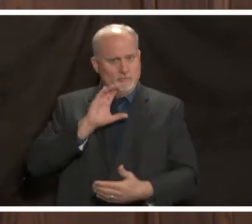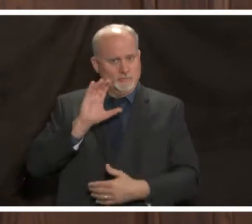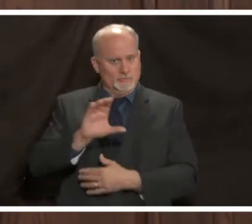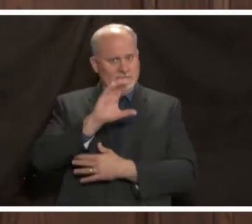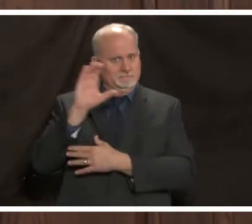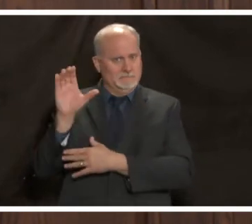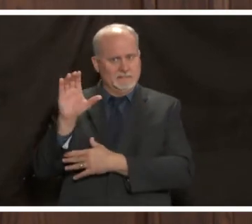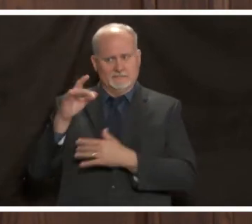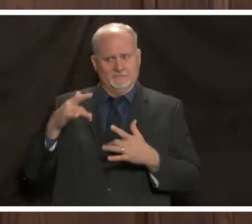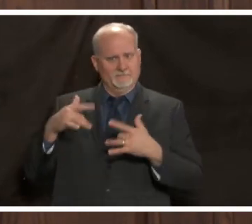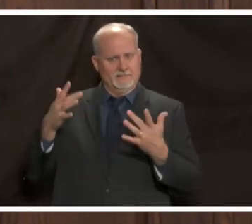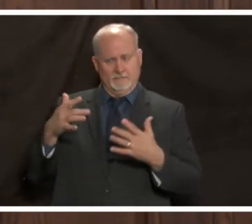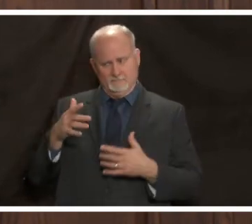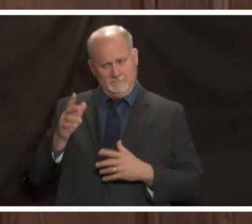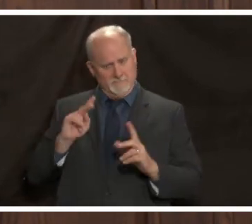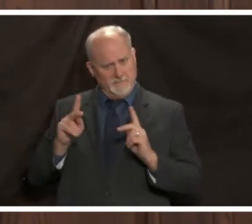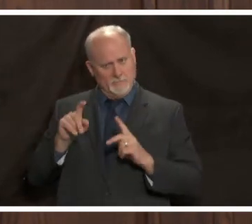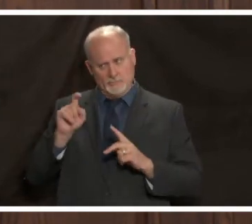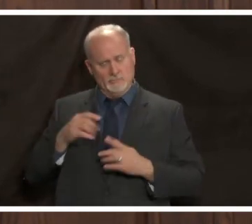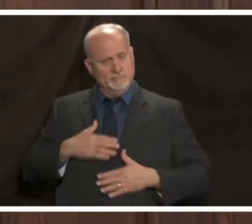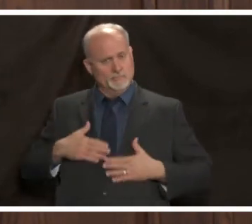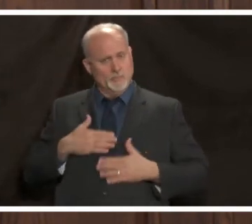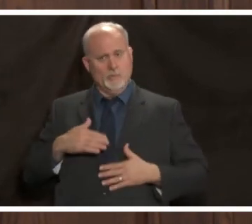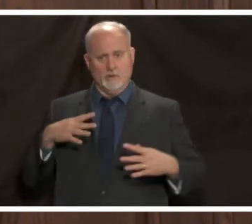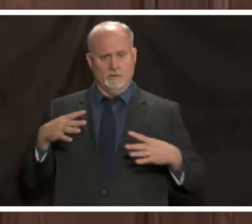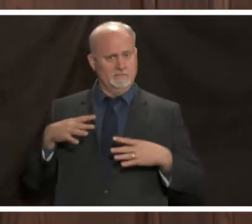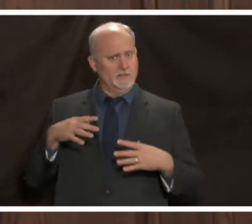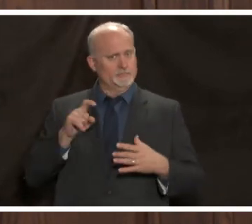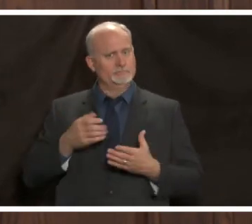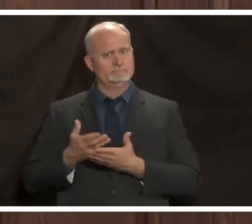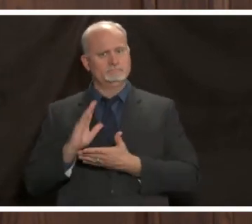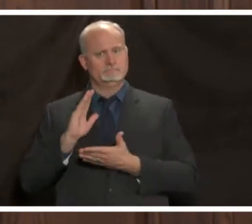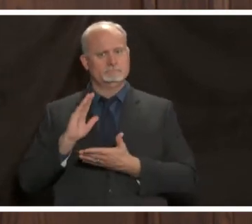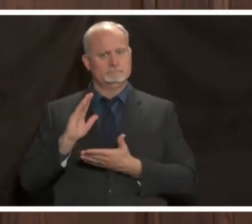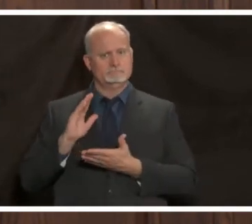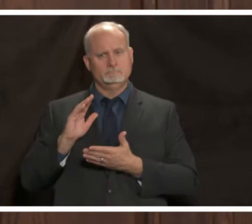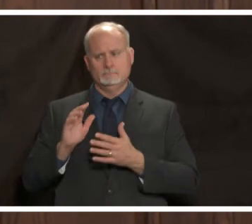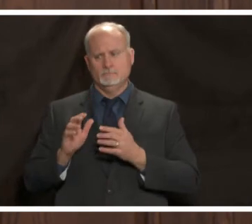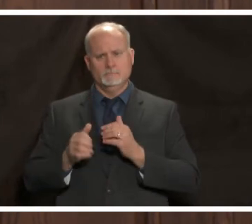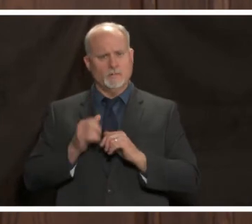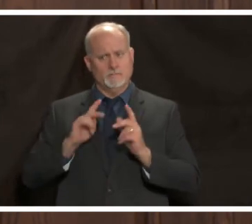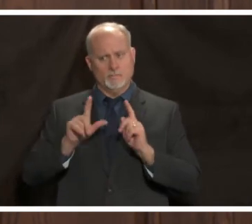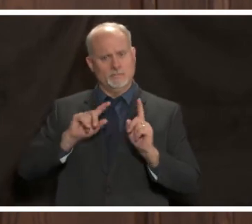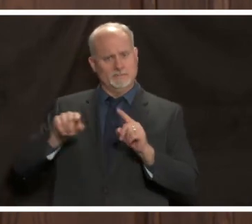about people should be able to enjoy a holiday and most people in attendance will recover from the